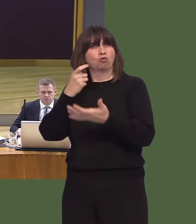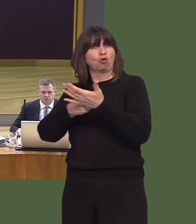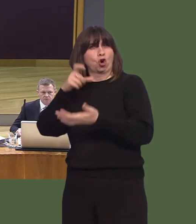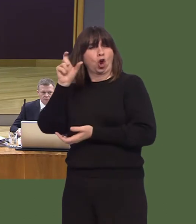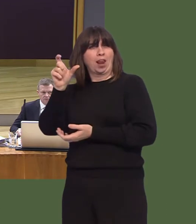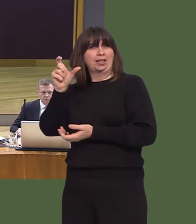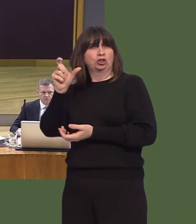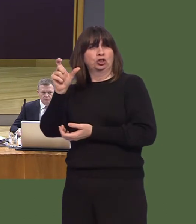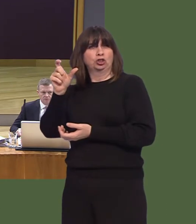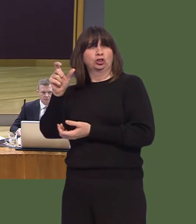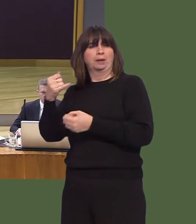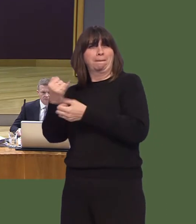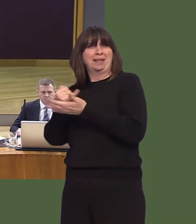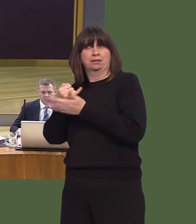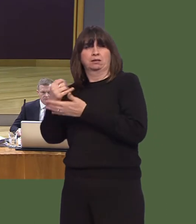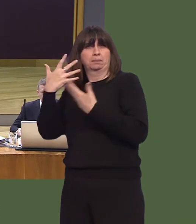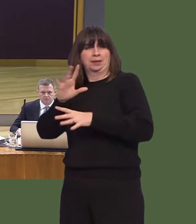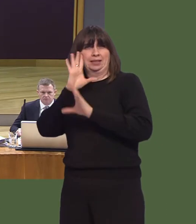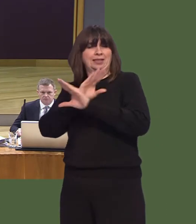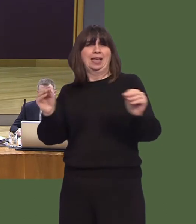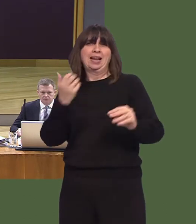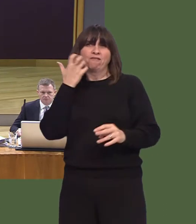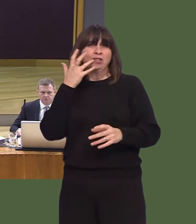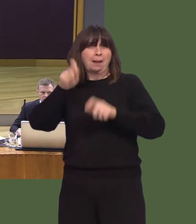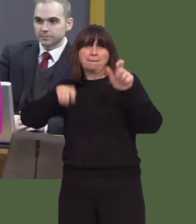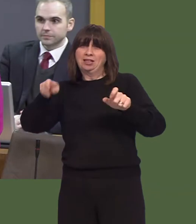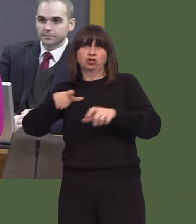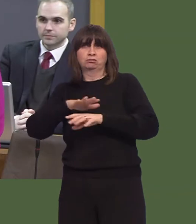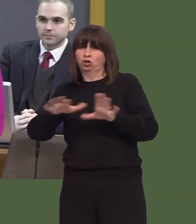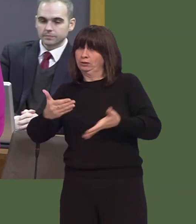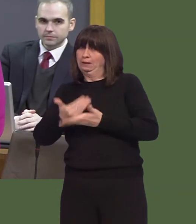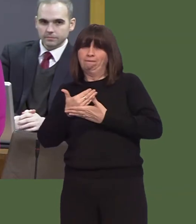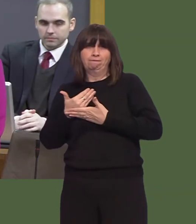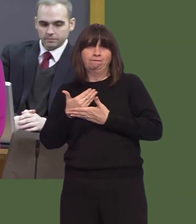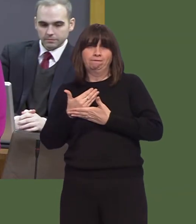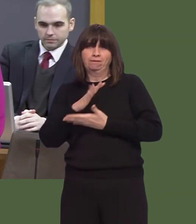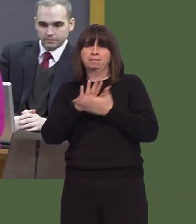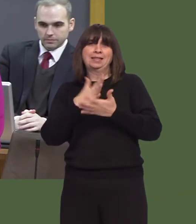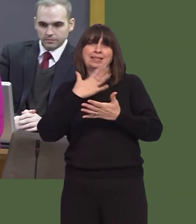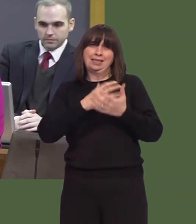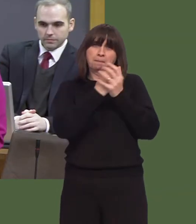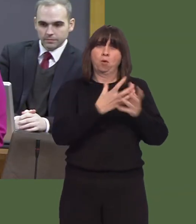patient safety is being compromised daily, and that the solution is more capacity?